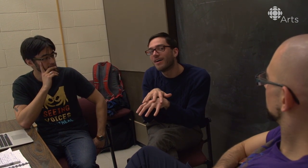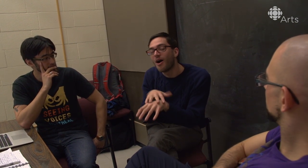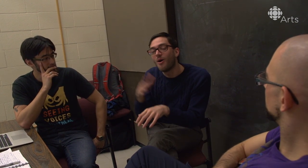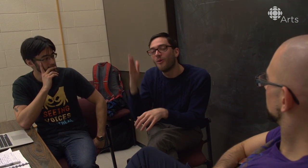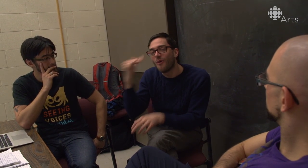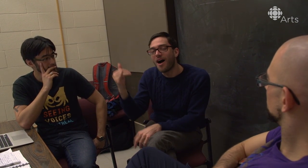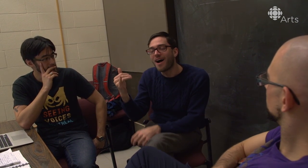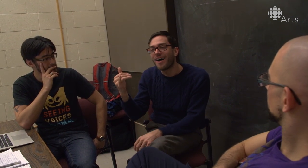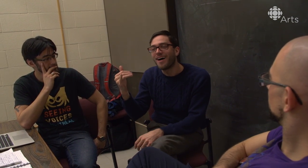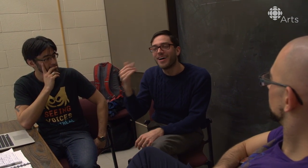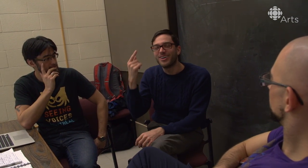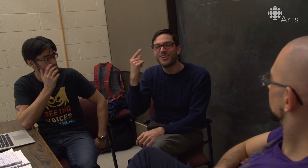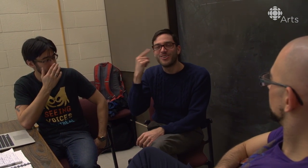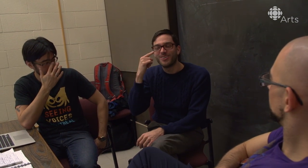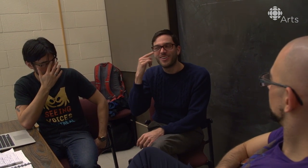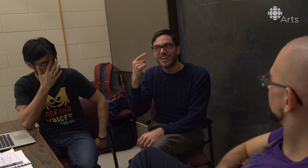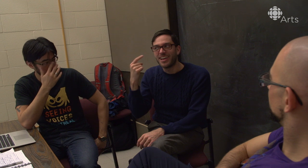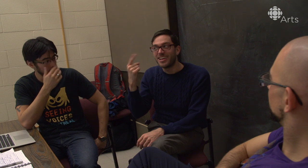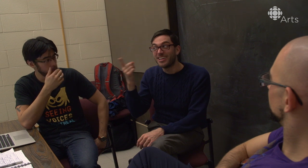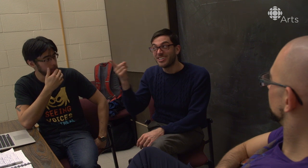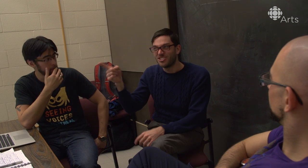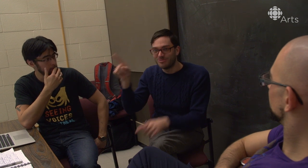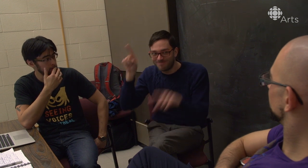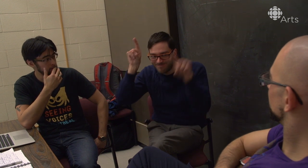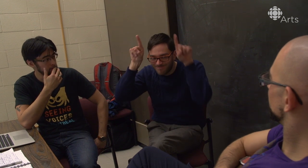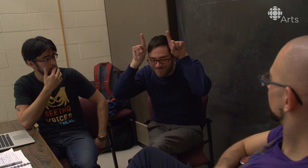You know, she's supposed to be evil.